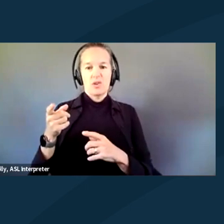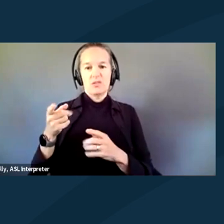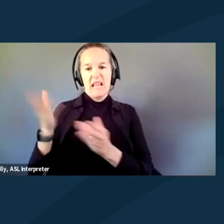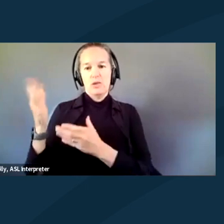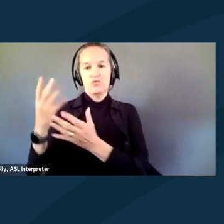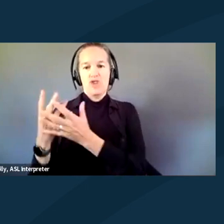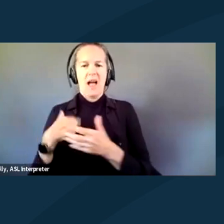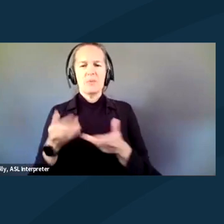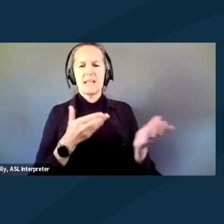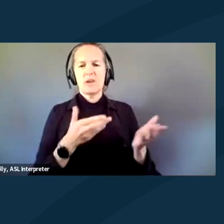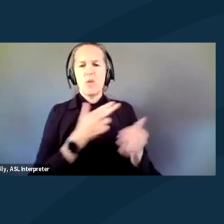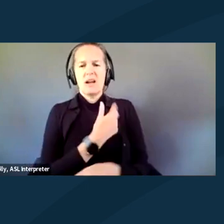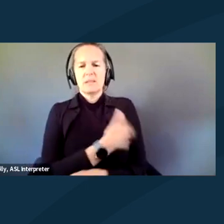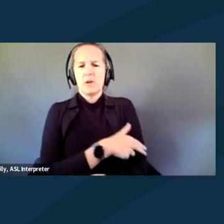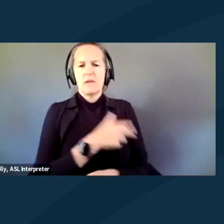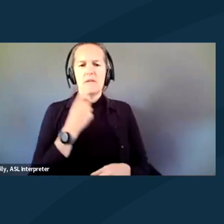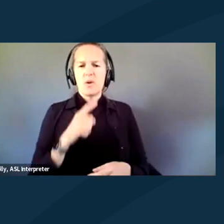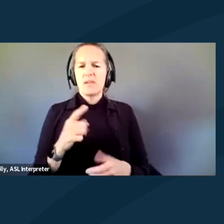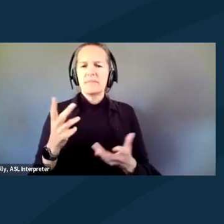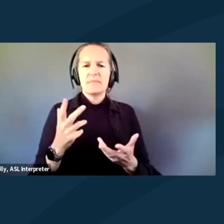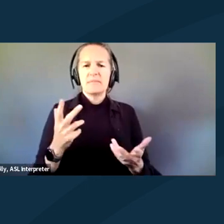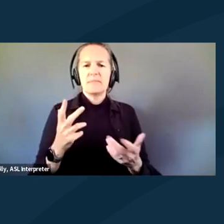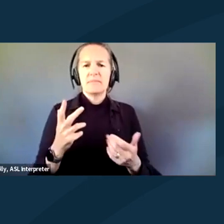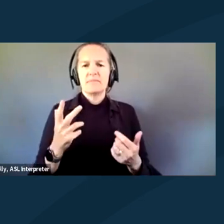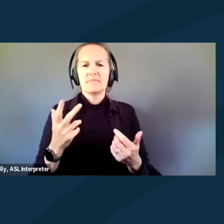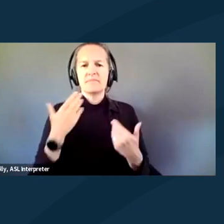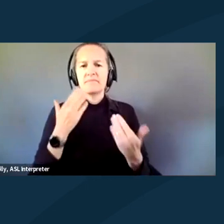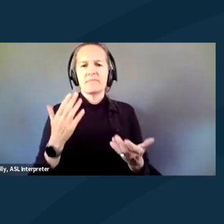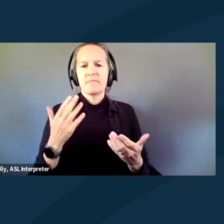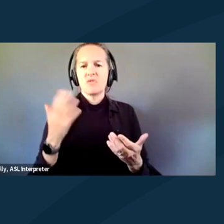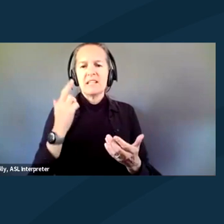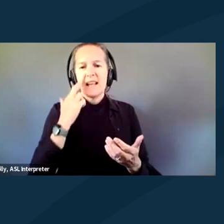I think that was their choice because I'm disabled.